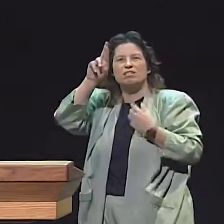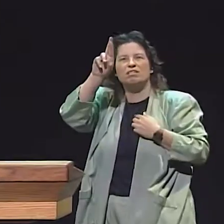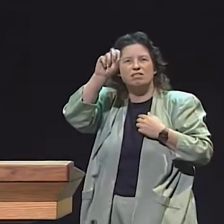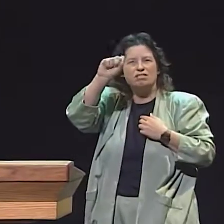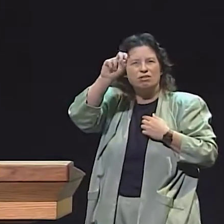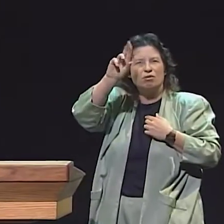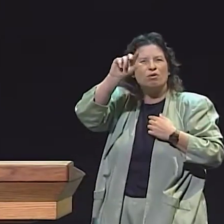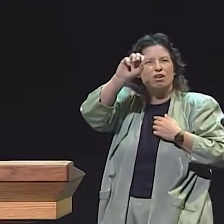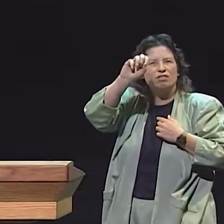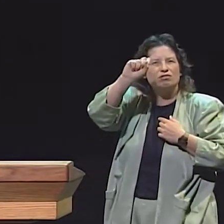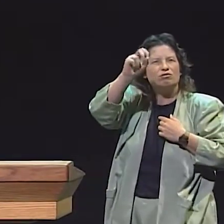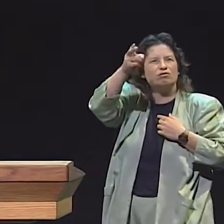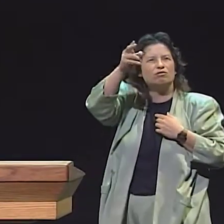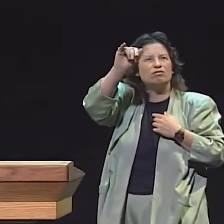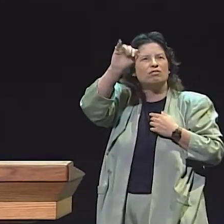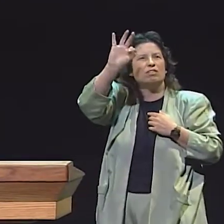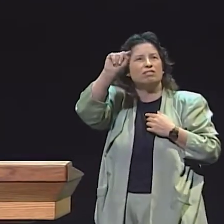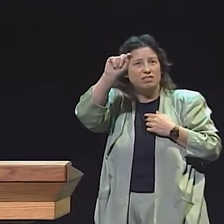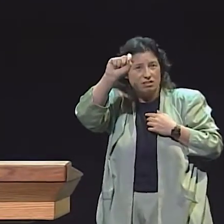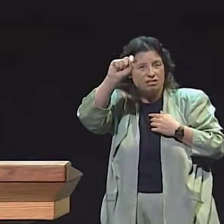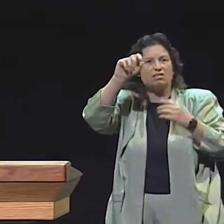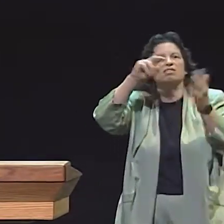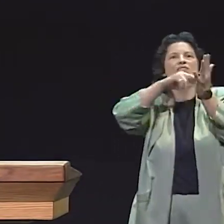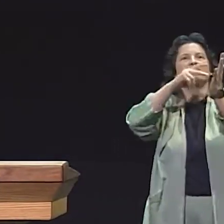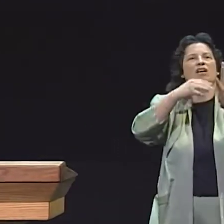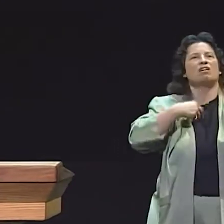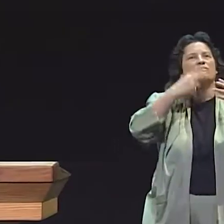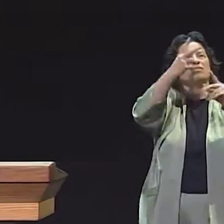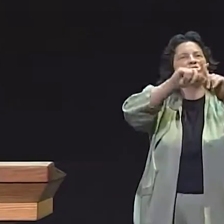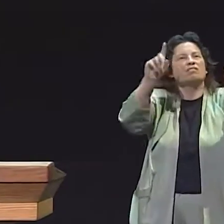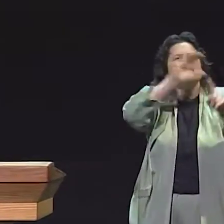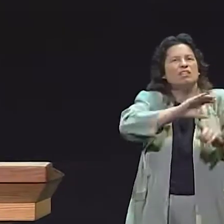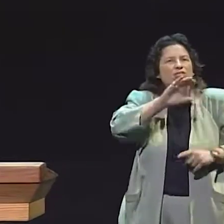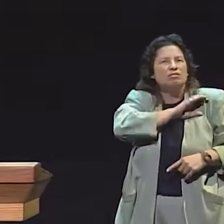CODED, HAVE THEIR CLASSIFIERS AND FROZEN SIGNS SEPARATELY CODED.